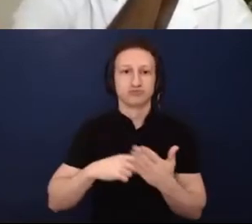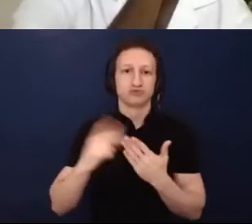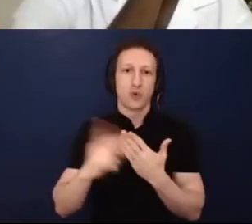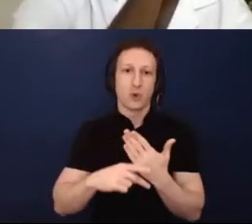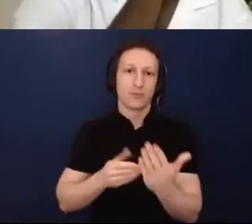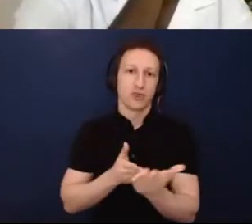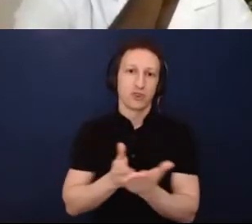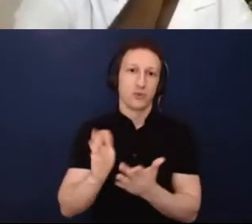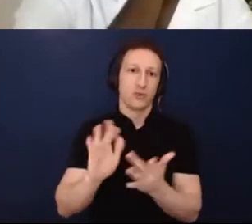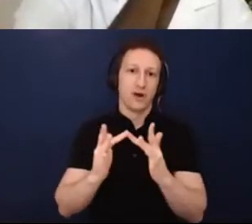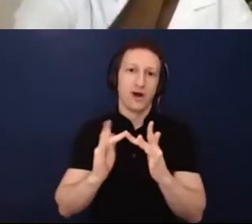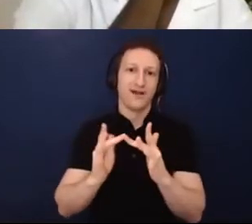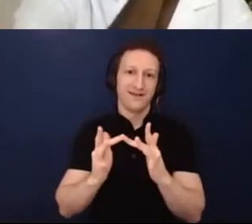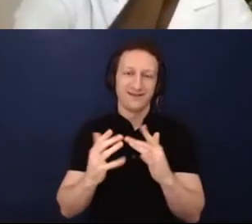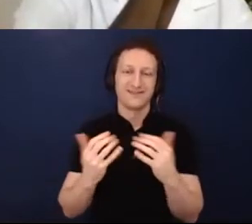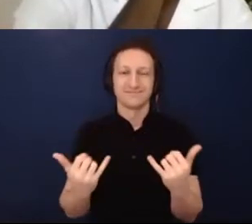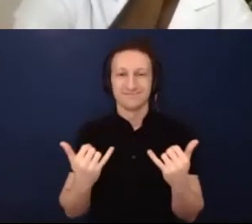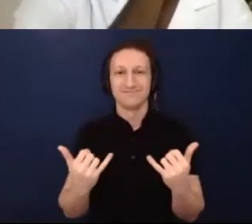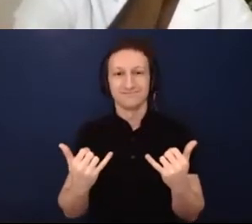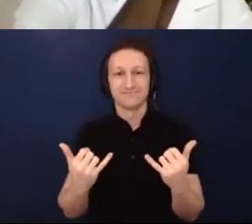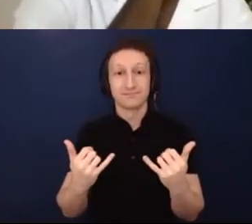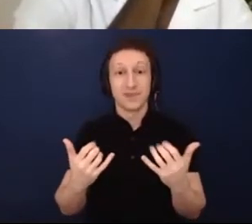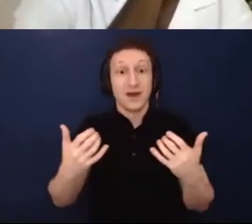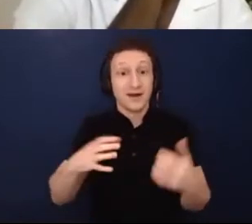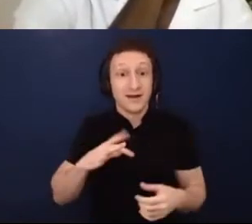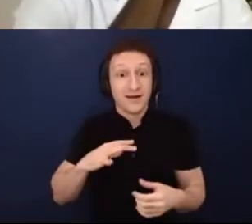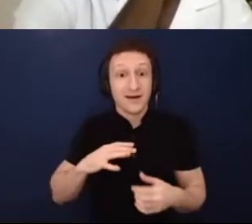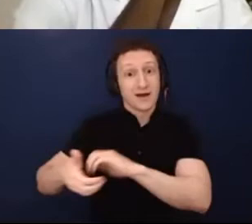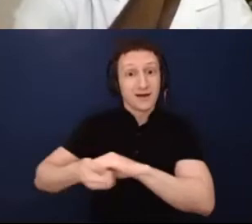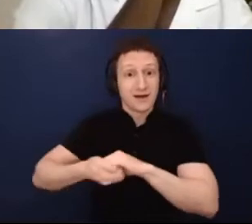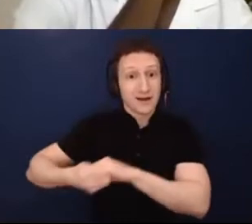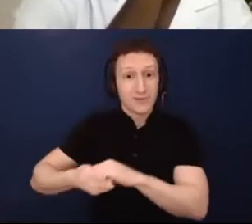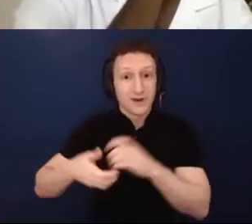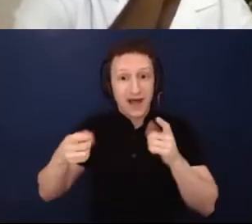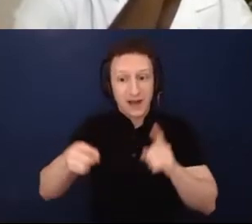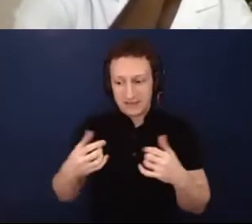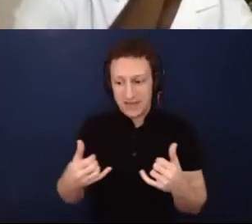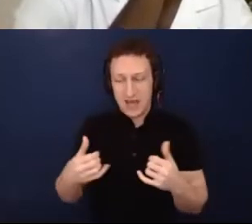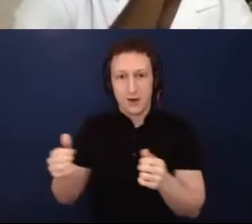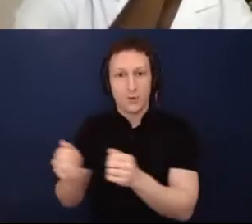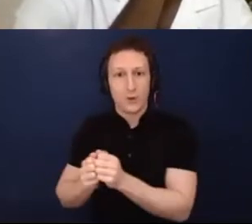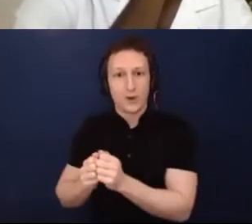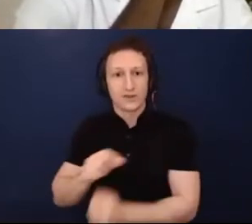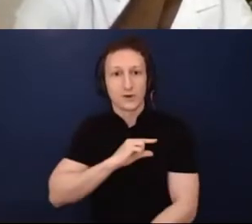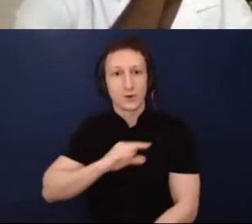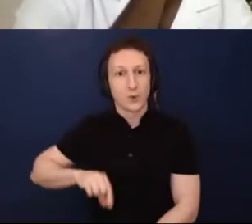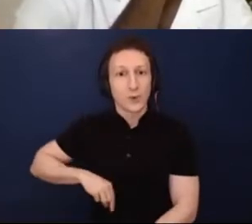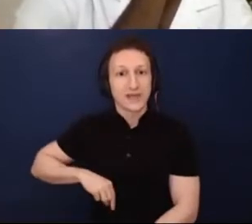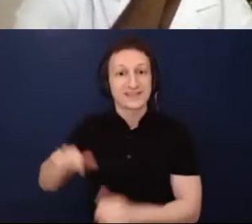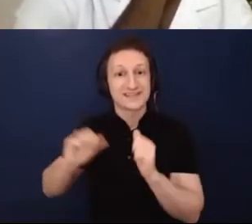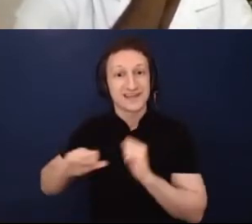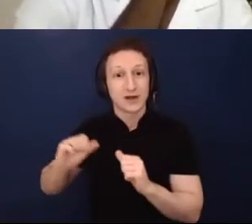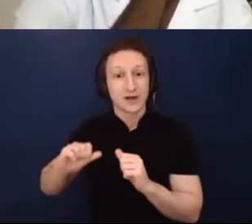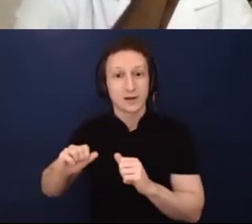done before. We're collaborating actually with Queen's theater right now. We thought, "We have artists with disabilities in Denver. You have artists